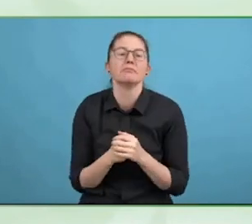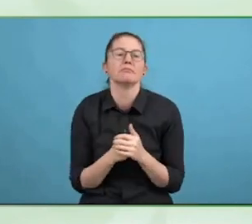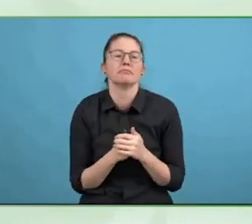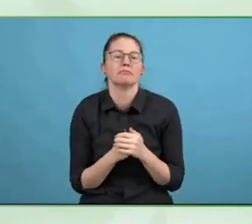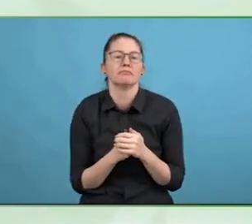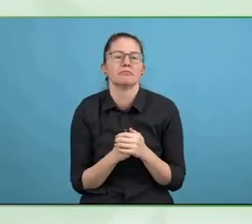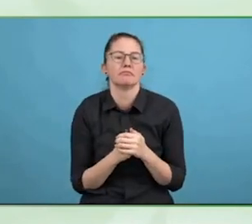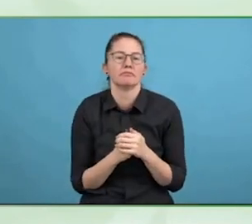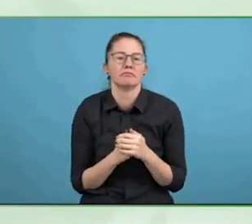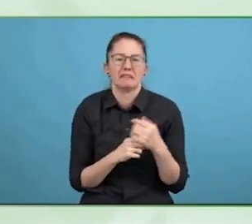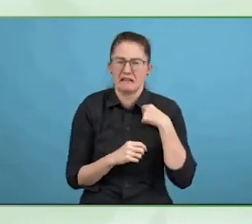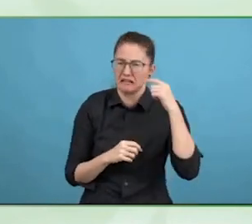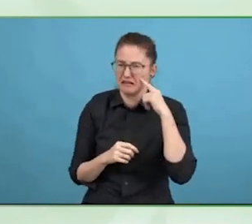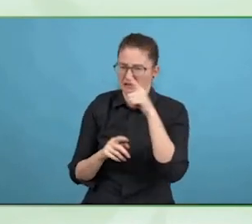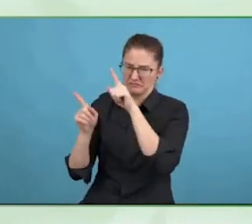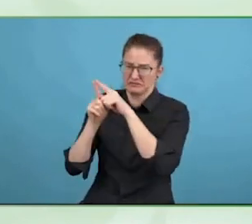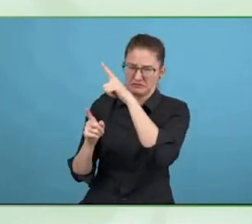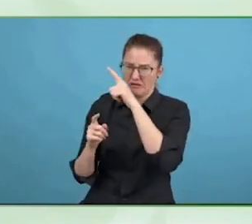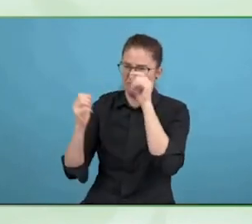for the massive open online course.